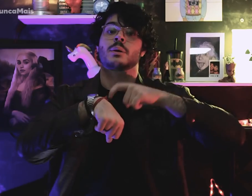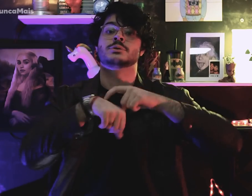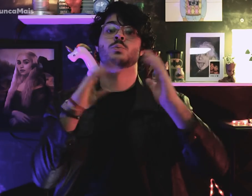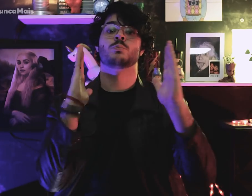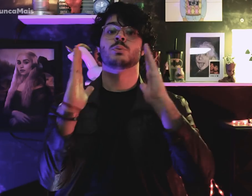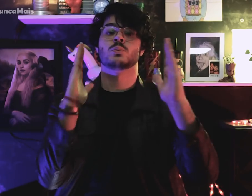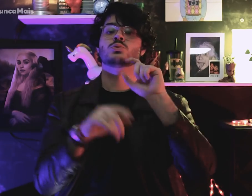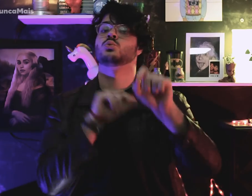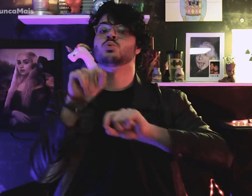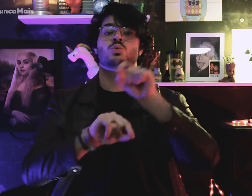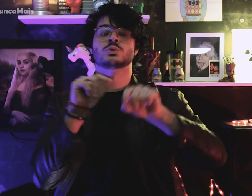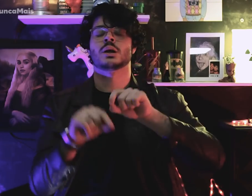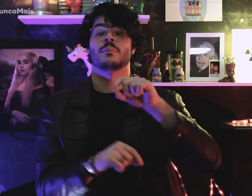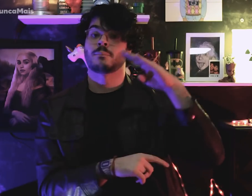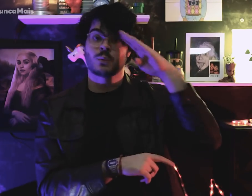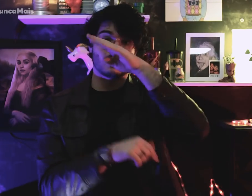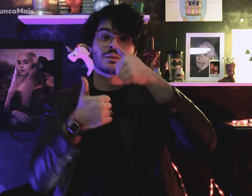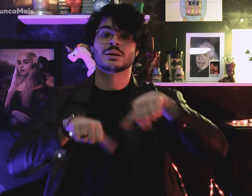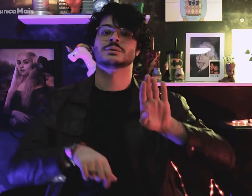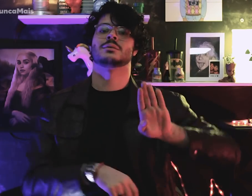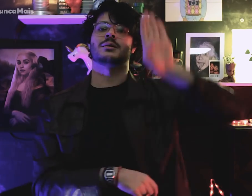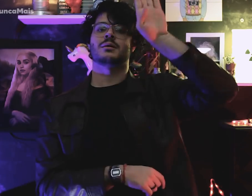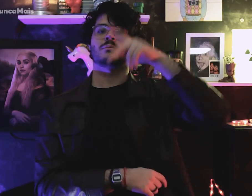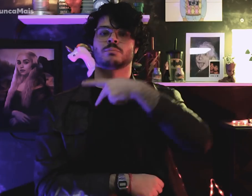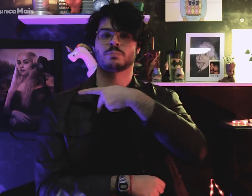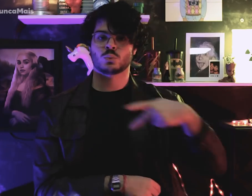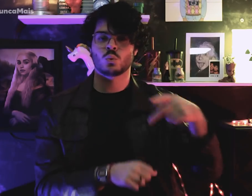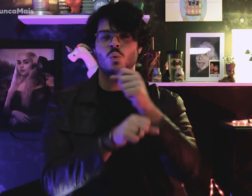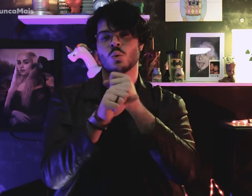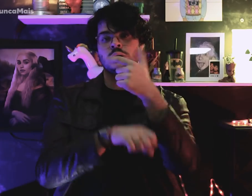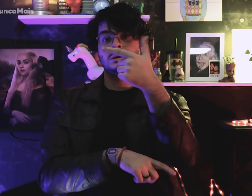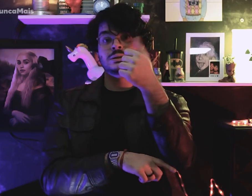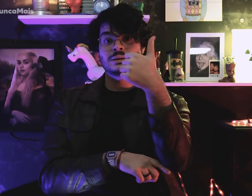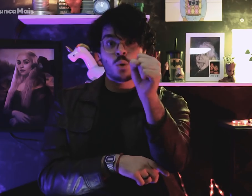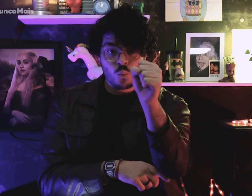para o candidato a presidente, Jair Bolsonaro em 2018.